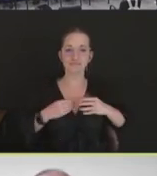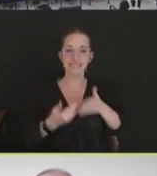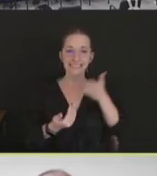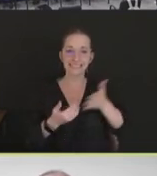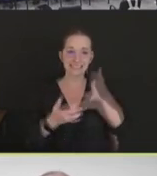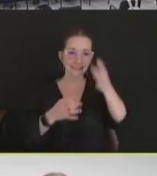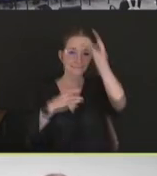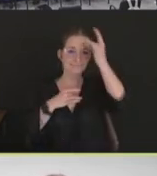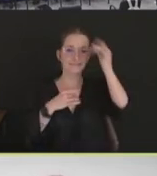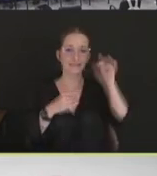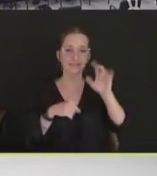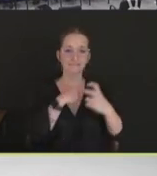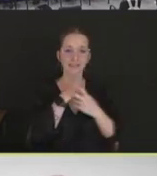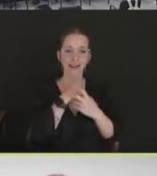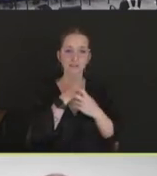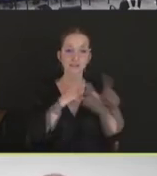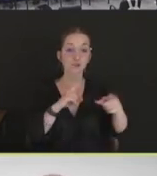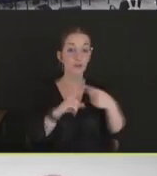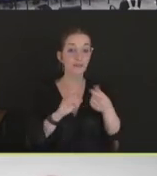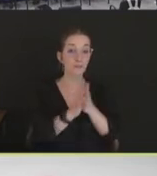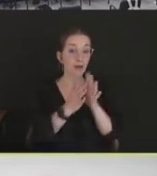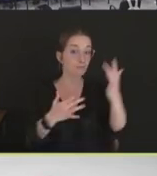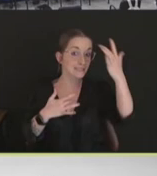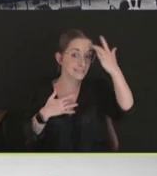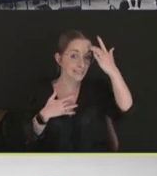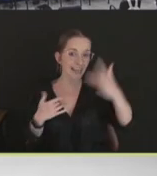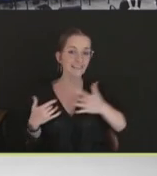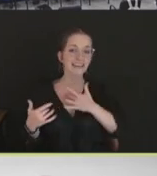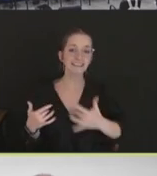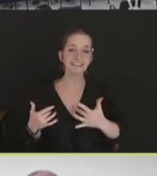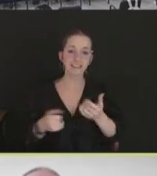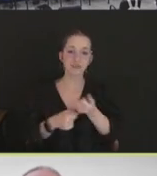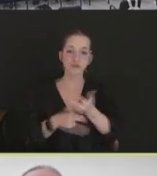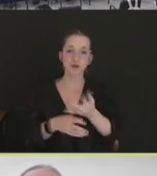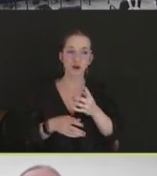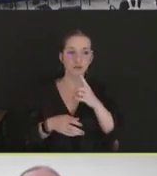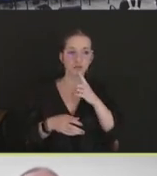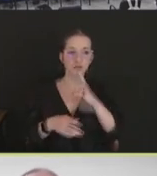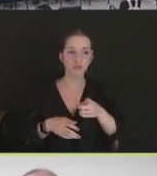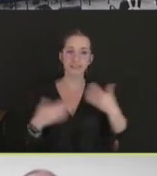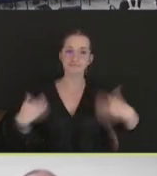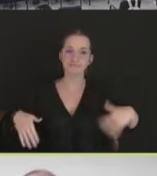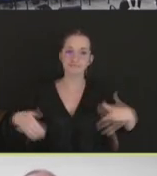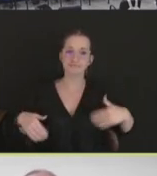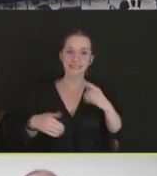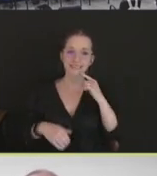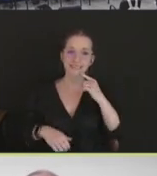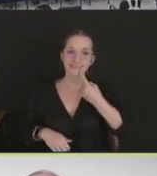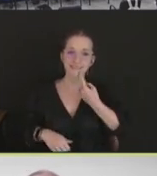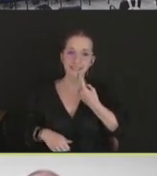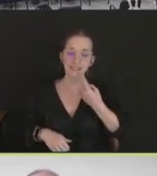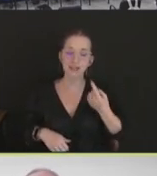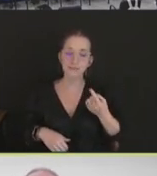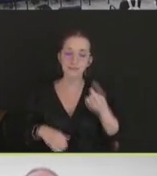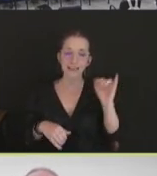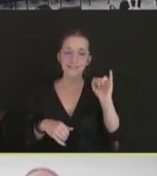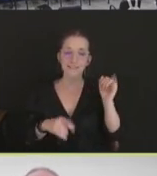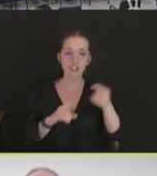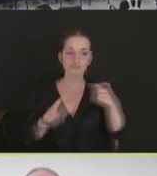they tend to cause pretty severe infections, so -- from the HPAI perspective, so. Next slide.